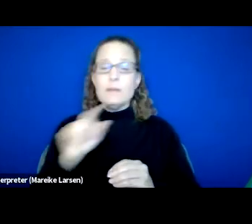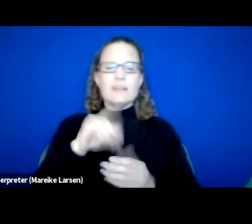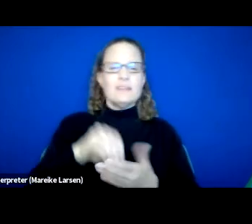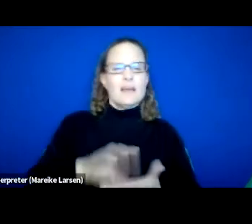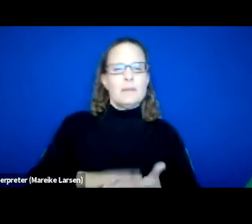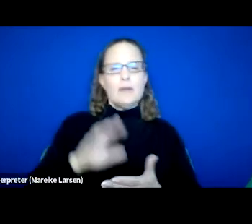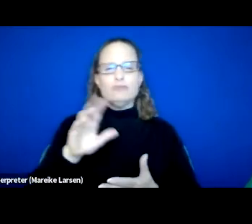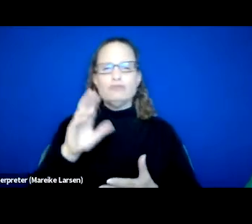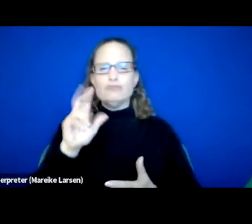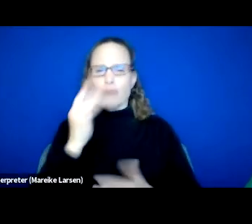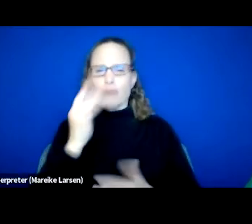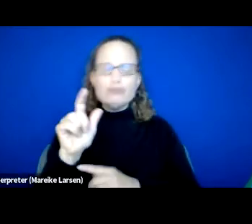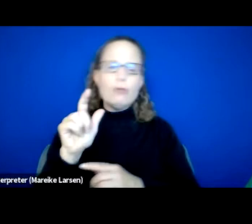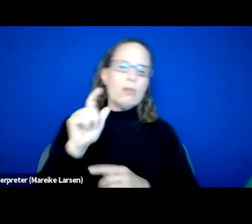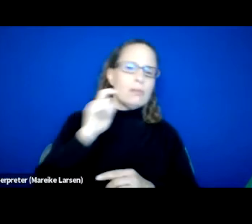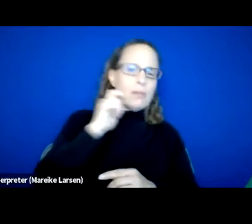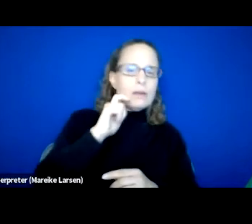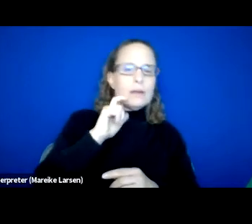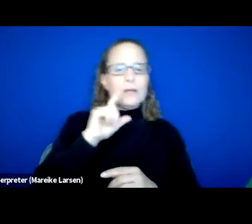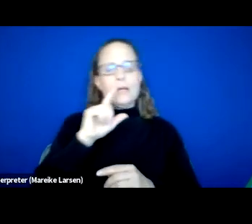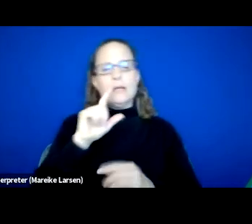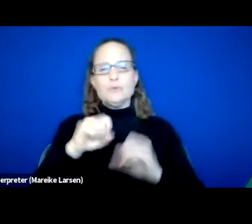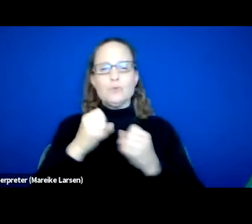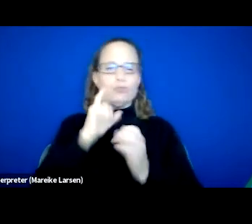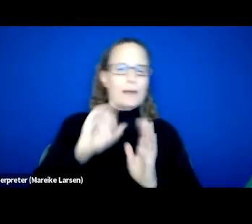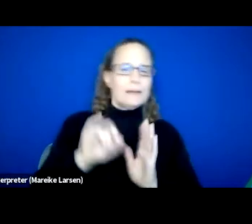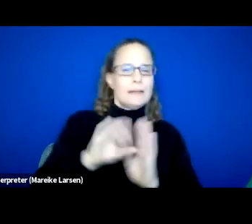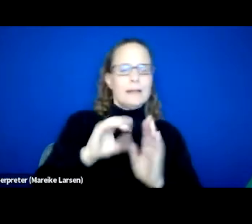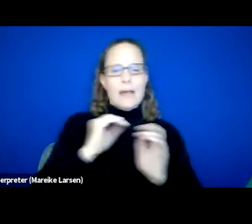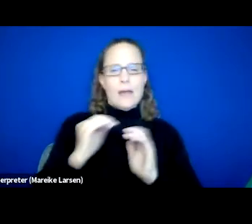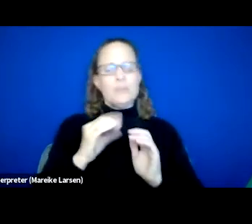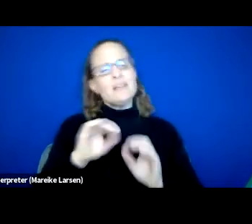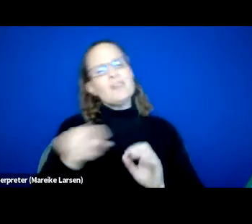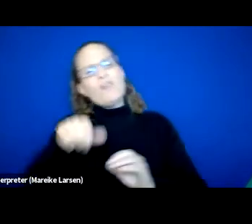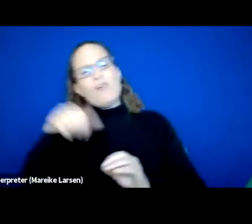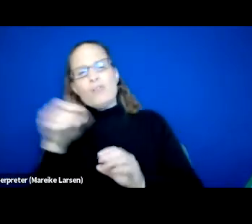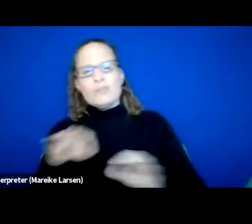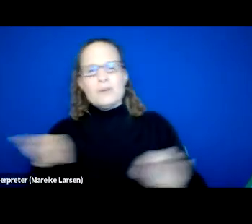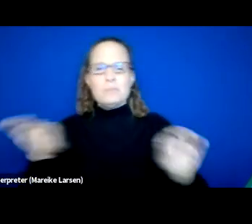and social identity inequities, and other critical pieces of information that will be needed in order to measure